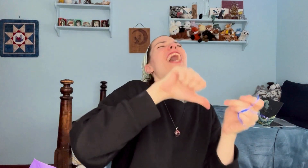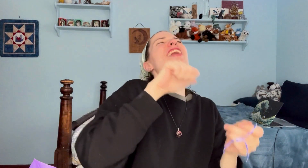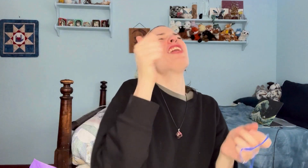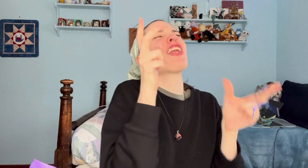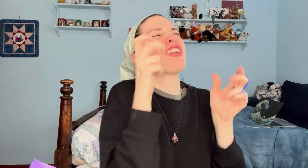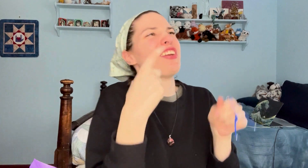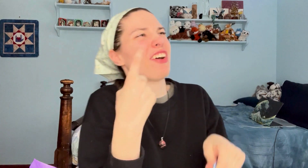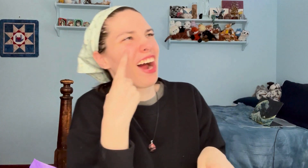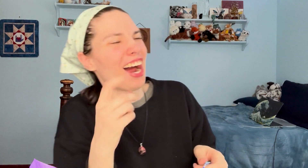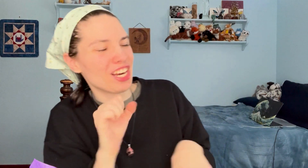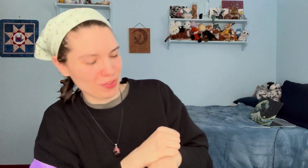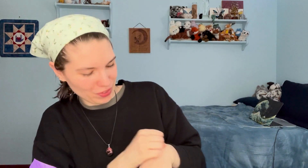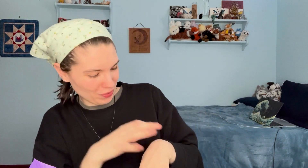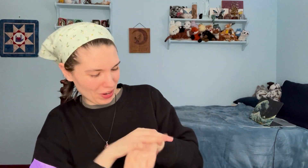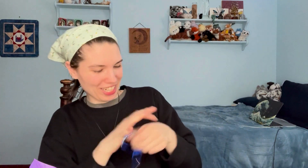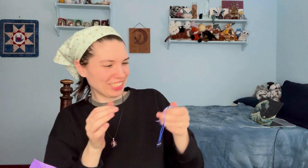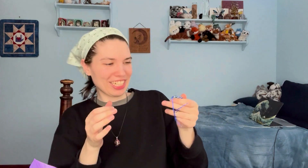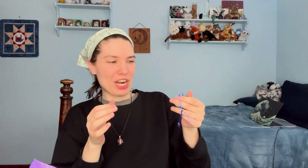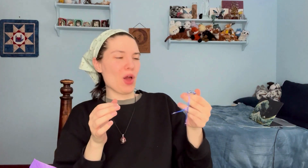Another evil eye bracelet!